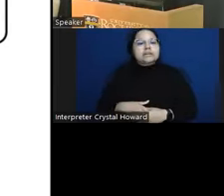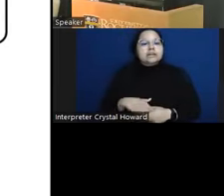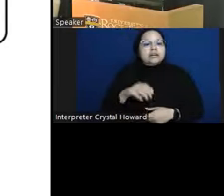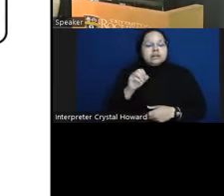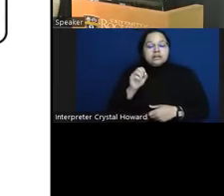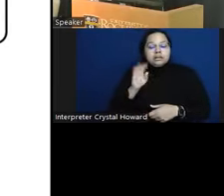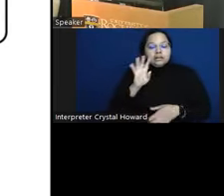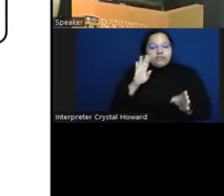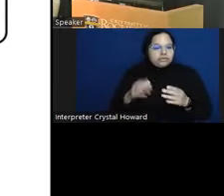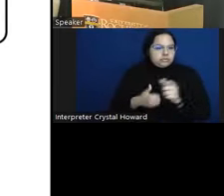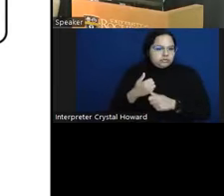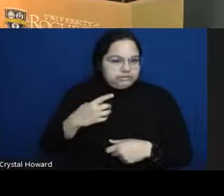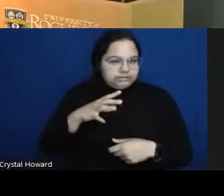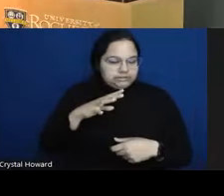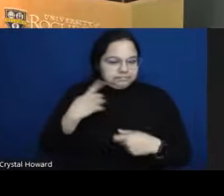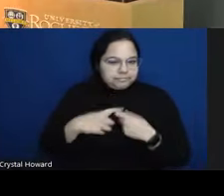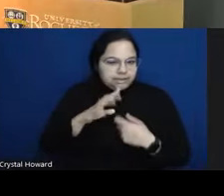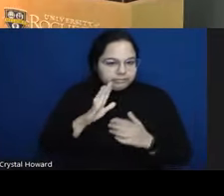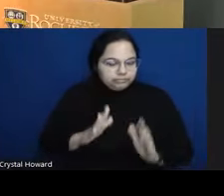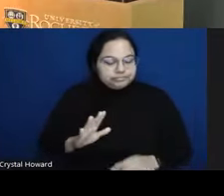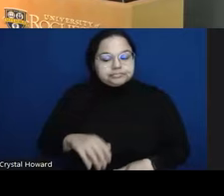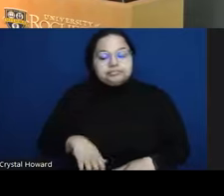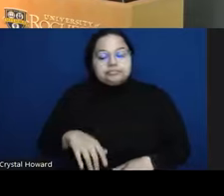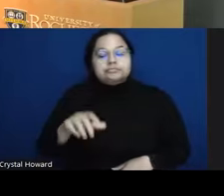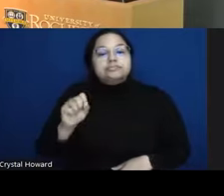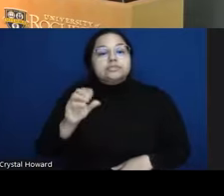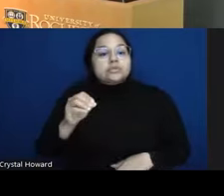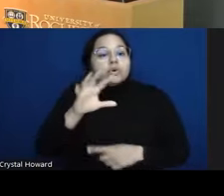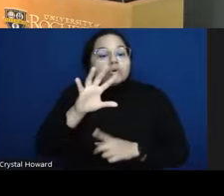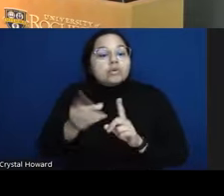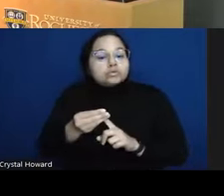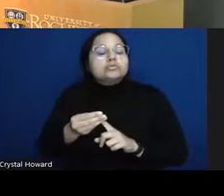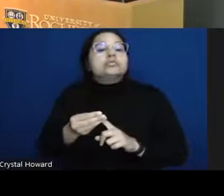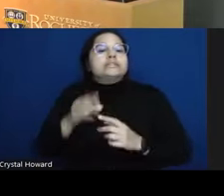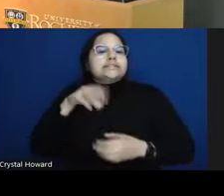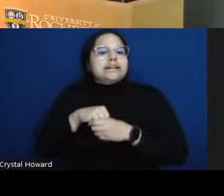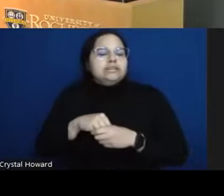you're engaged not just in social activities but social activities that are particularly valued by